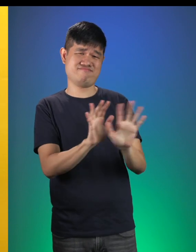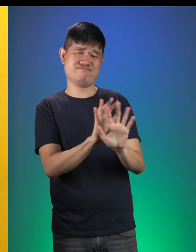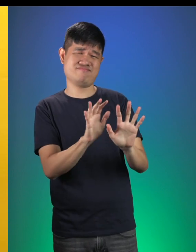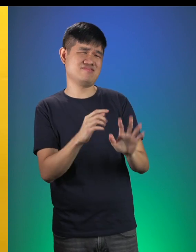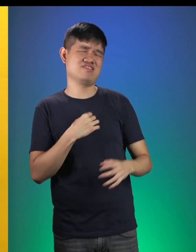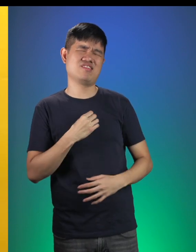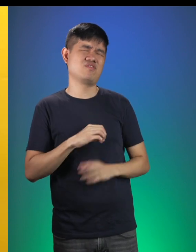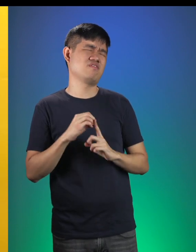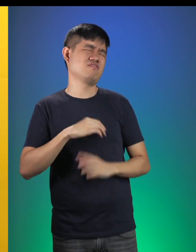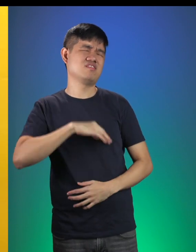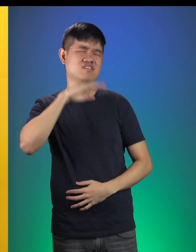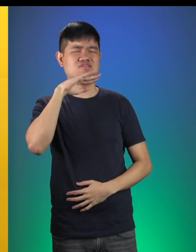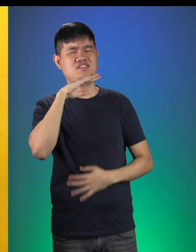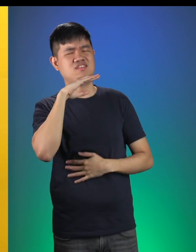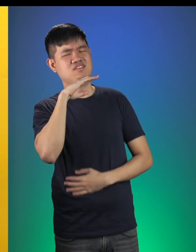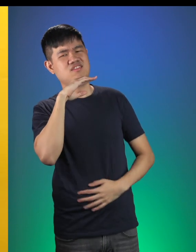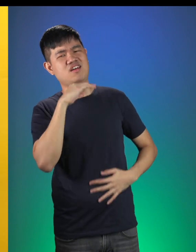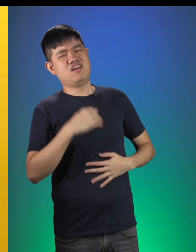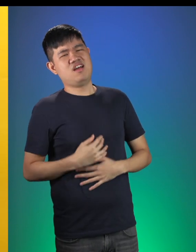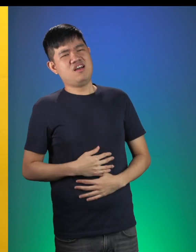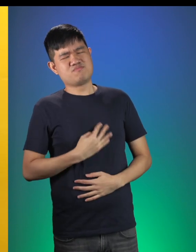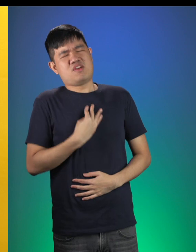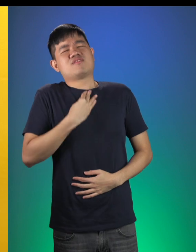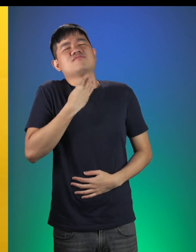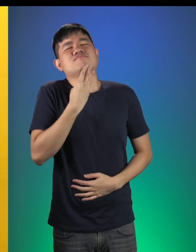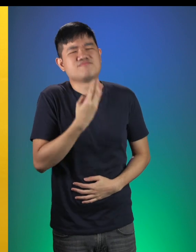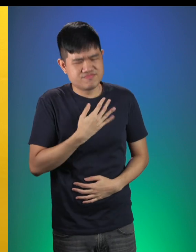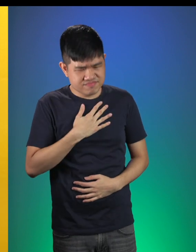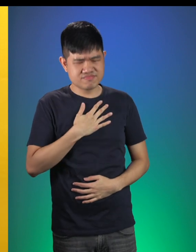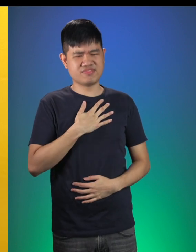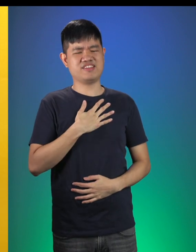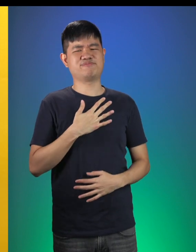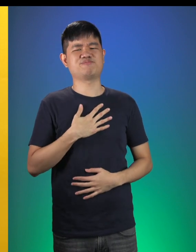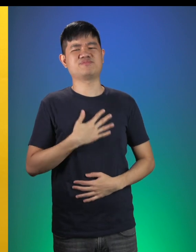I’m really too full to do anything. [burp]